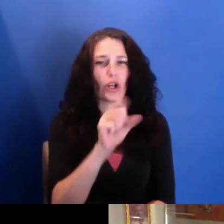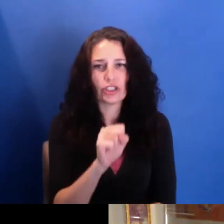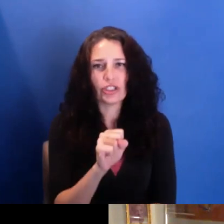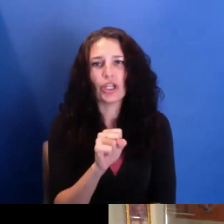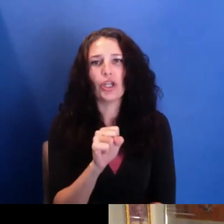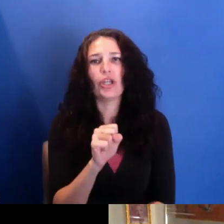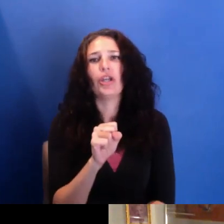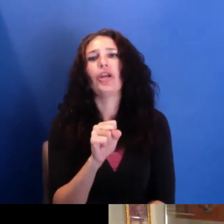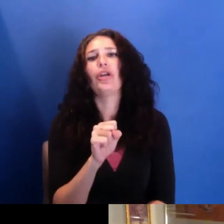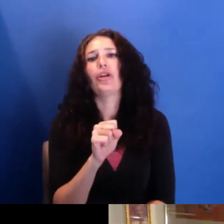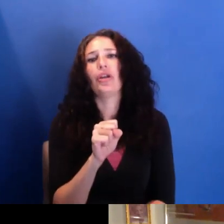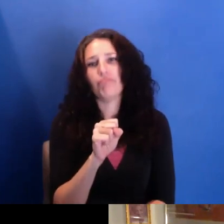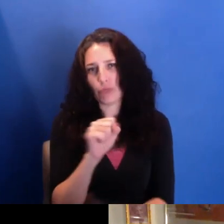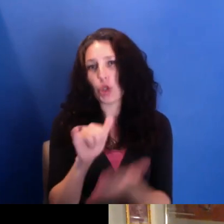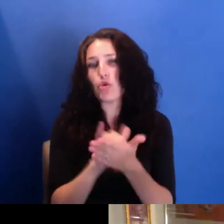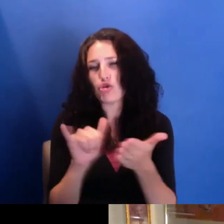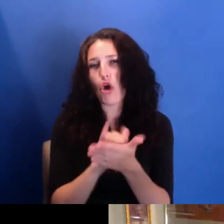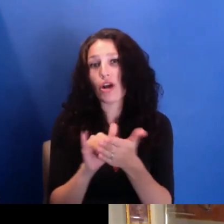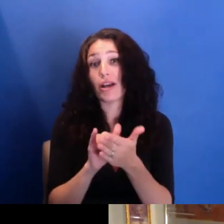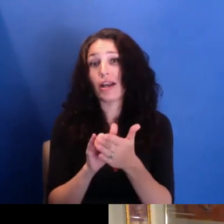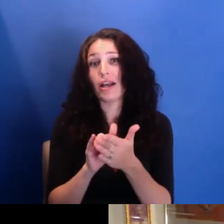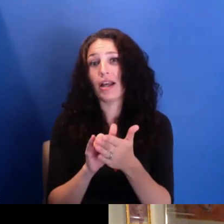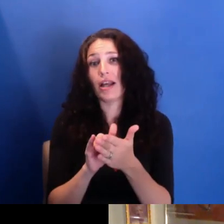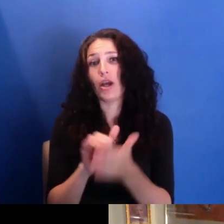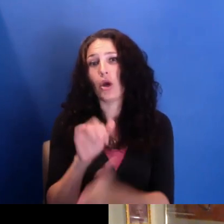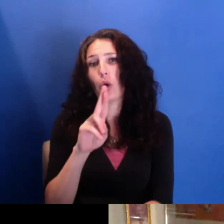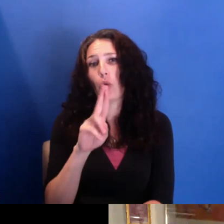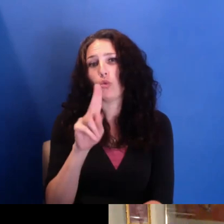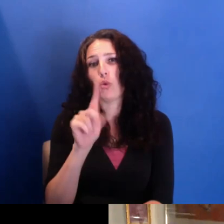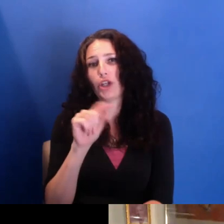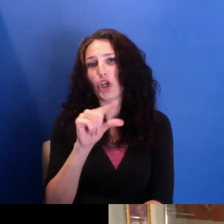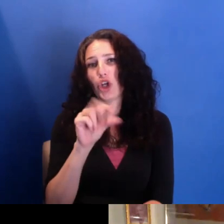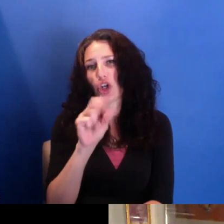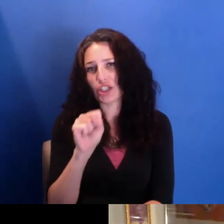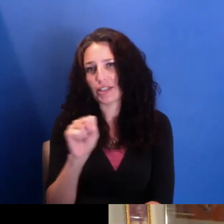semester, which actually I am looking-- hoping to do more of. It was a really wonderful experience,